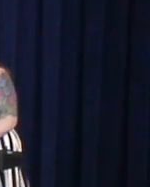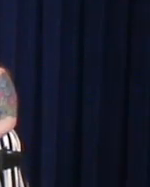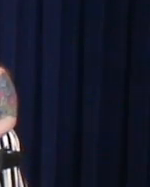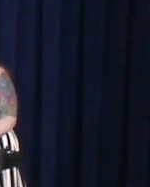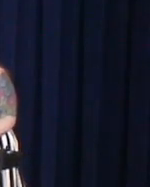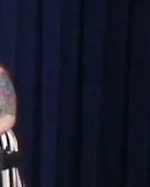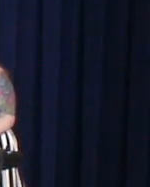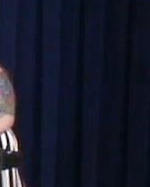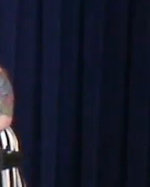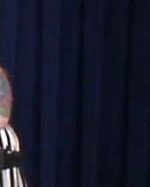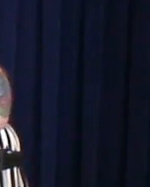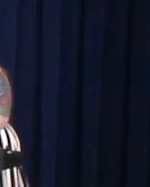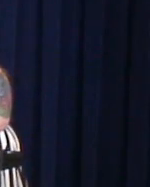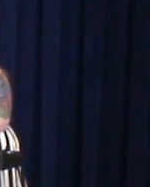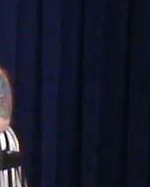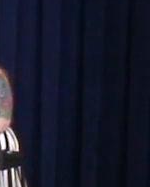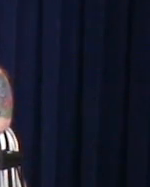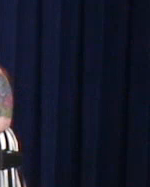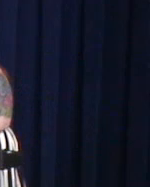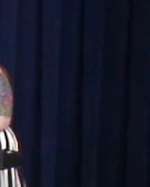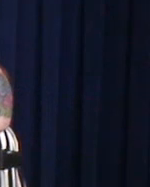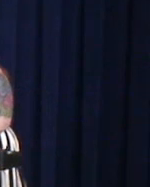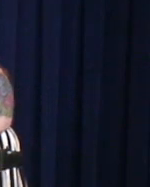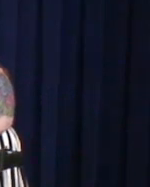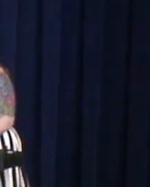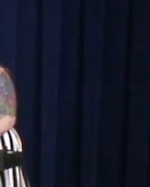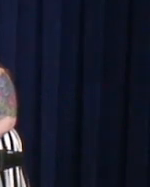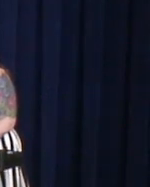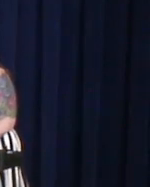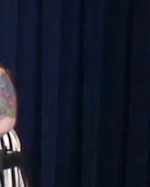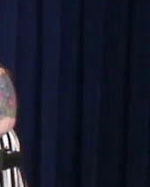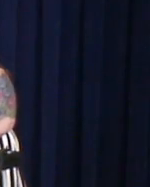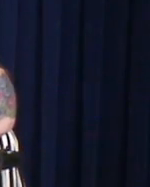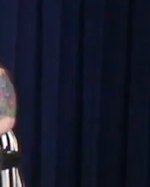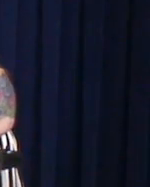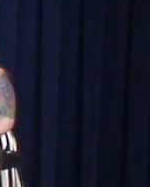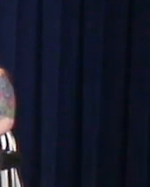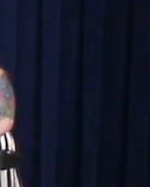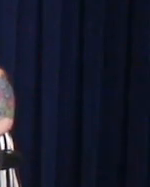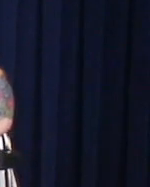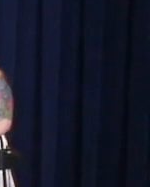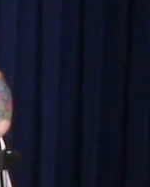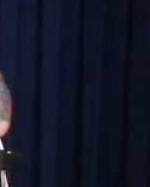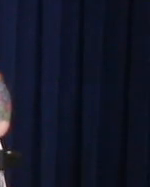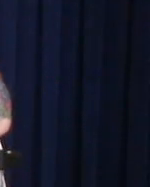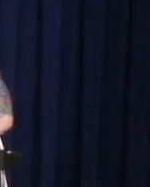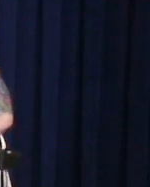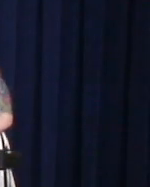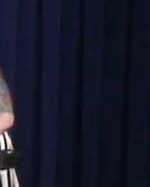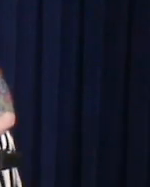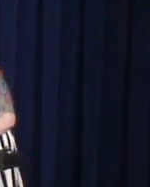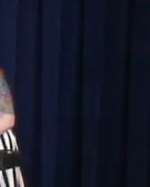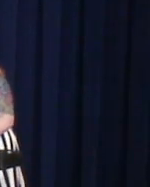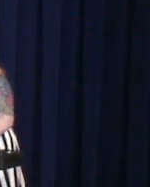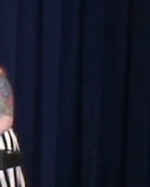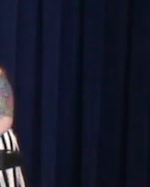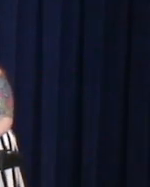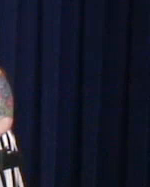I could be a morning sunrise all the time, all the time, yeah.